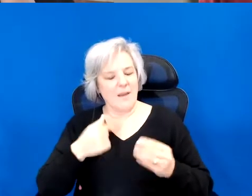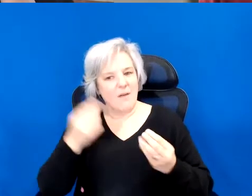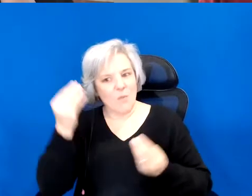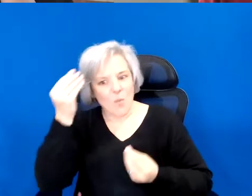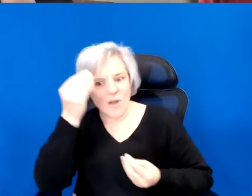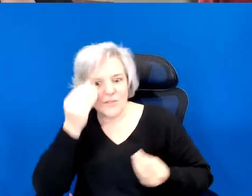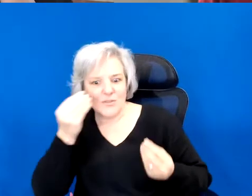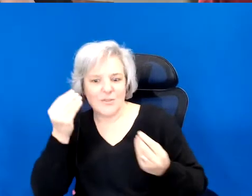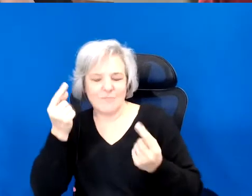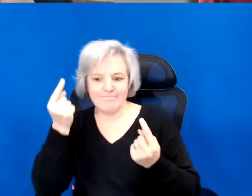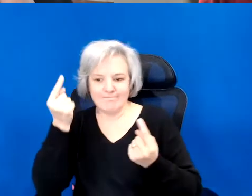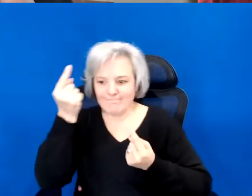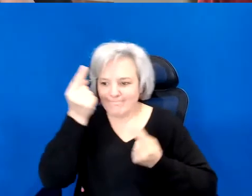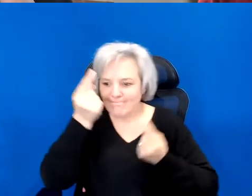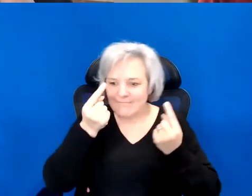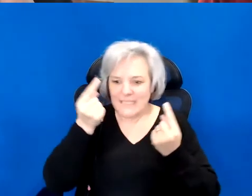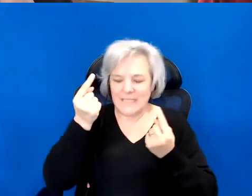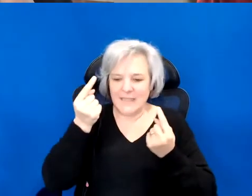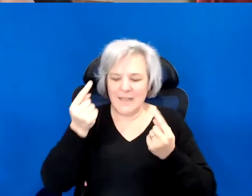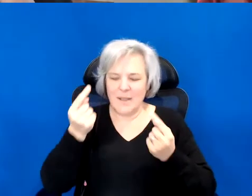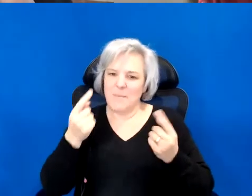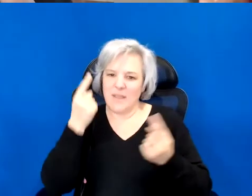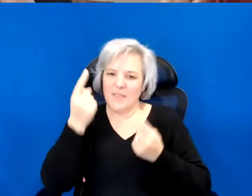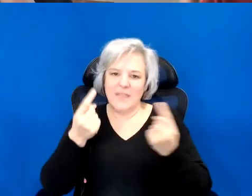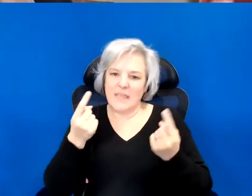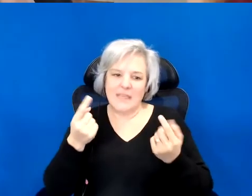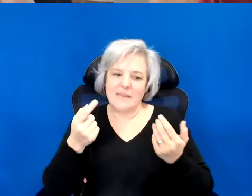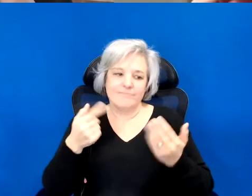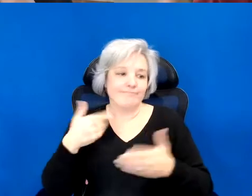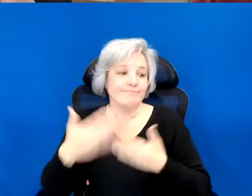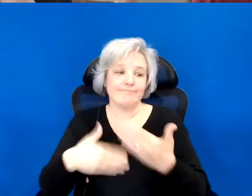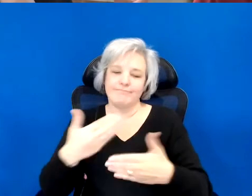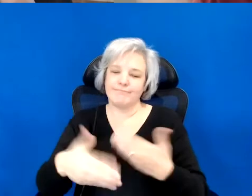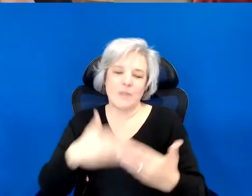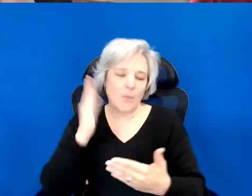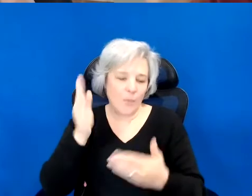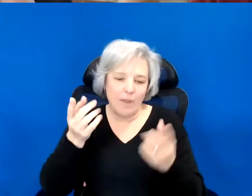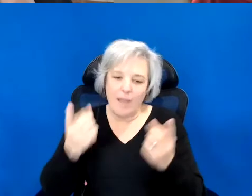Thinking about like inevitability. Because of course, it is very easy for us